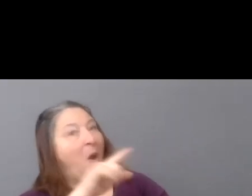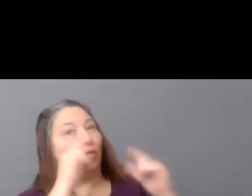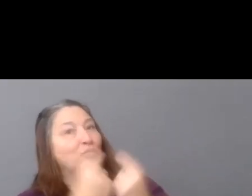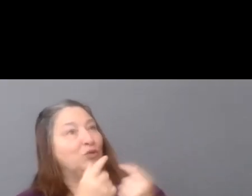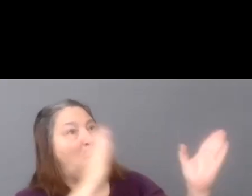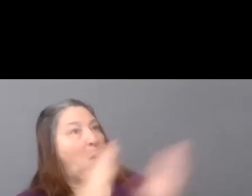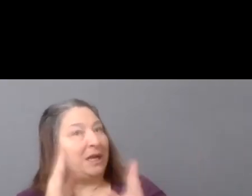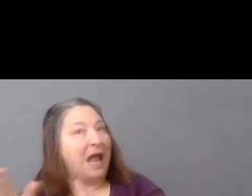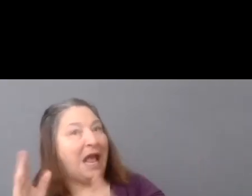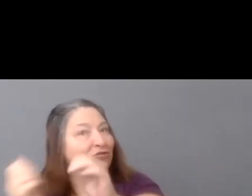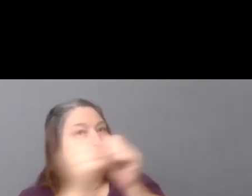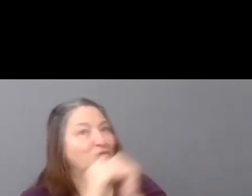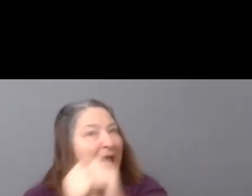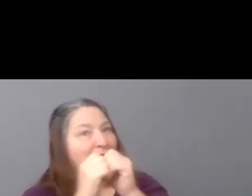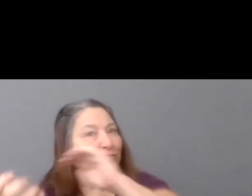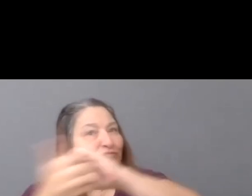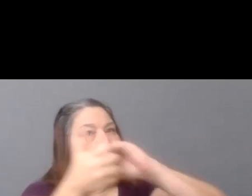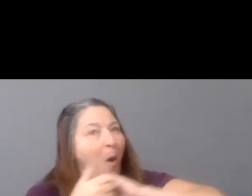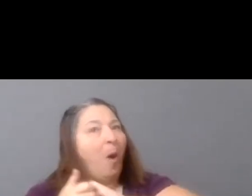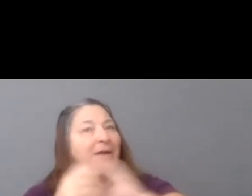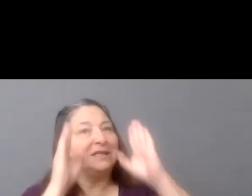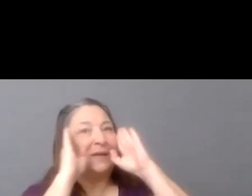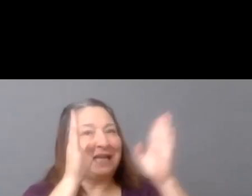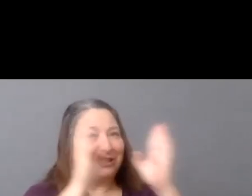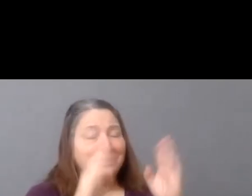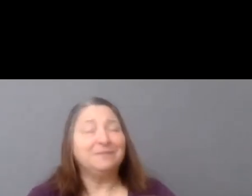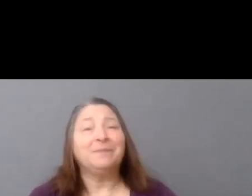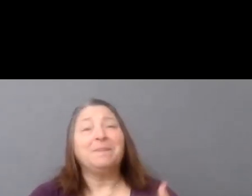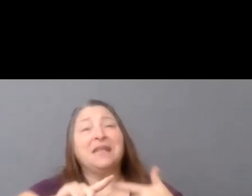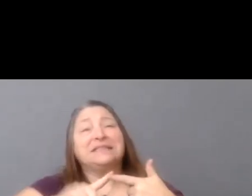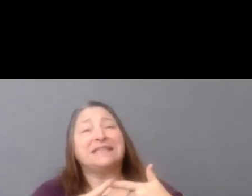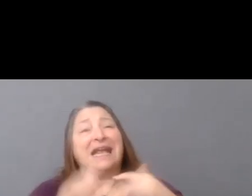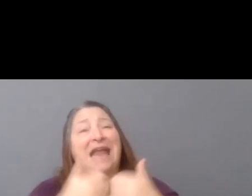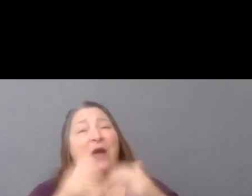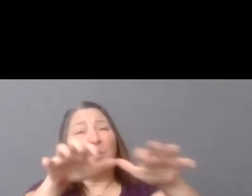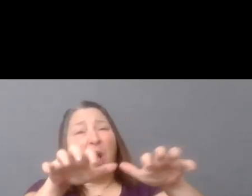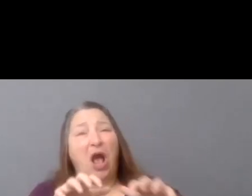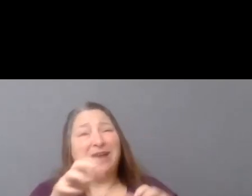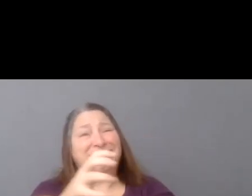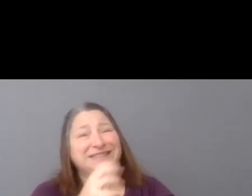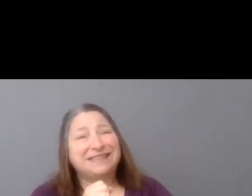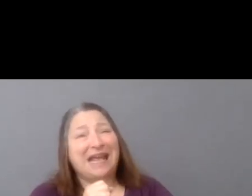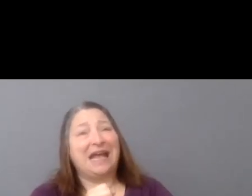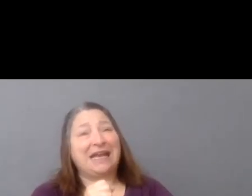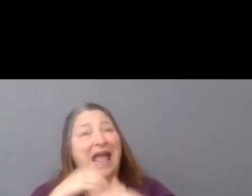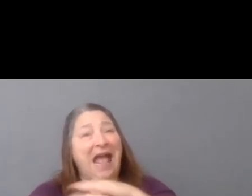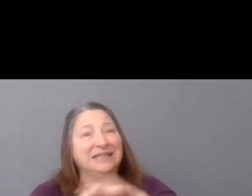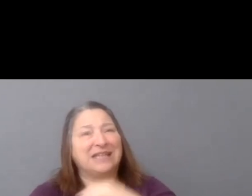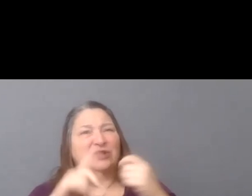it gets my attention. And then secondly, how do audiences gain access to a multiplicity of points of view?